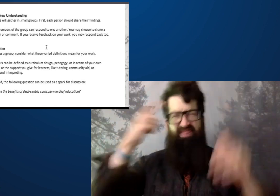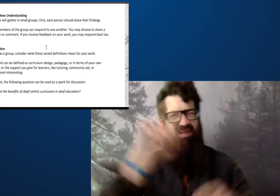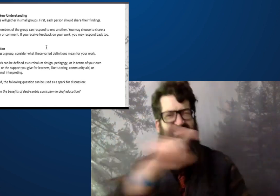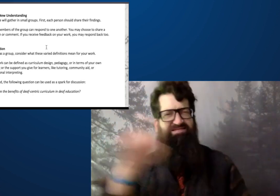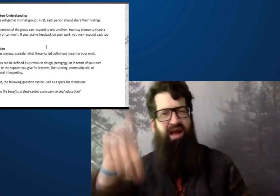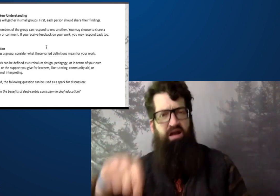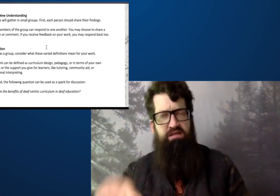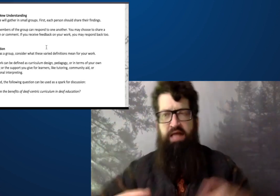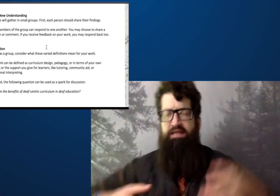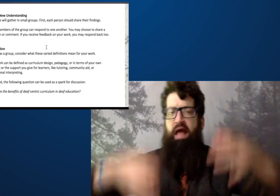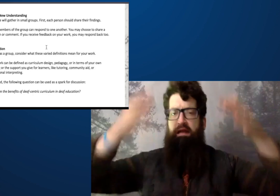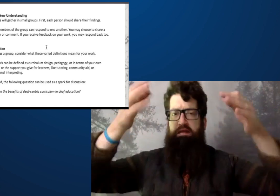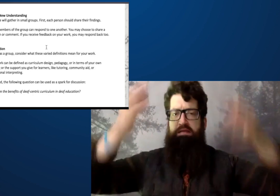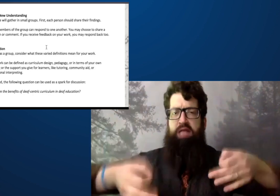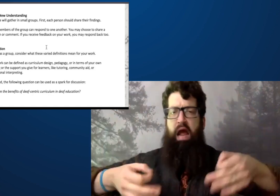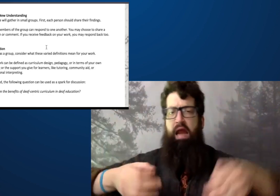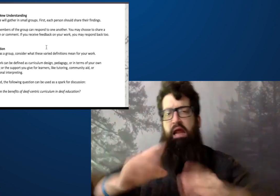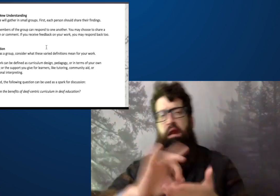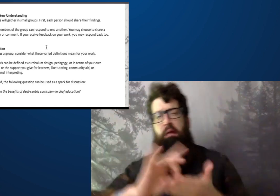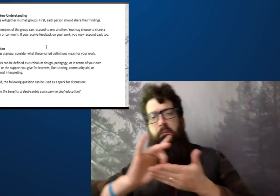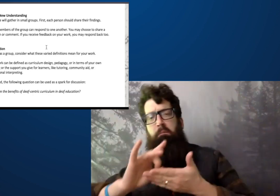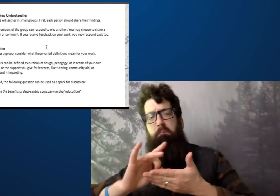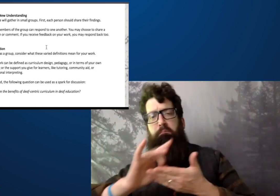one state actually made it, I think it might have been Texas made